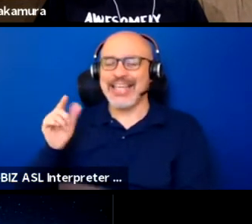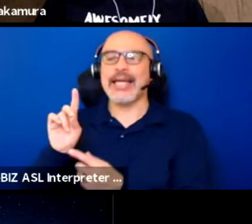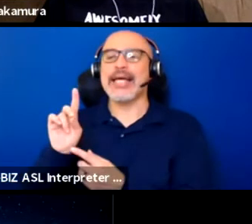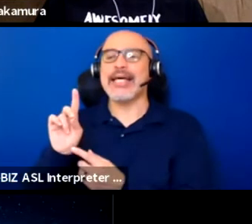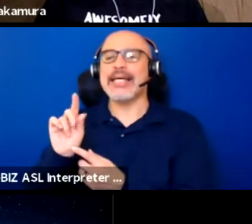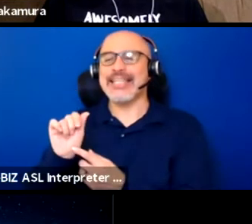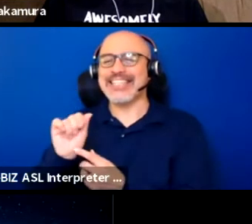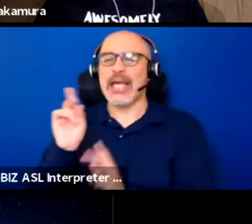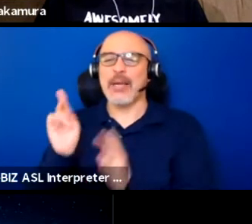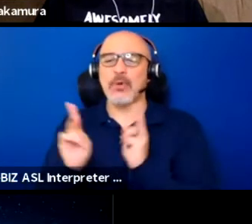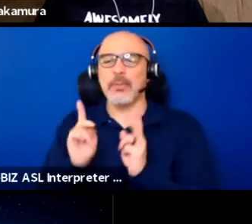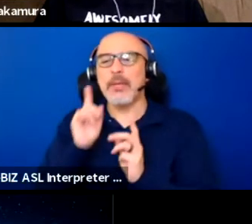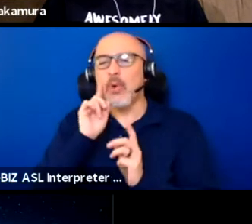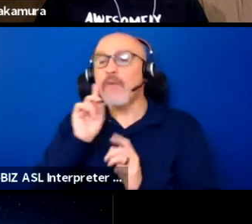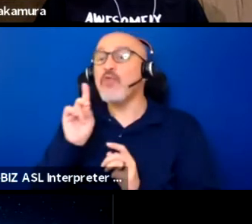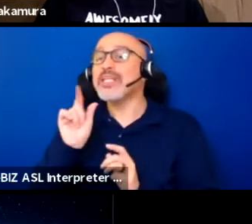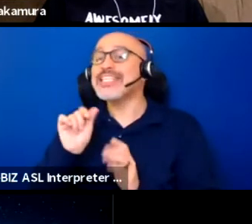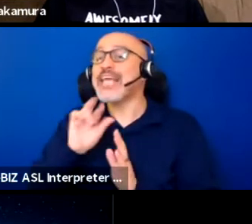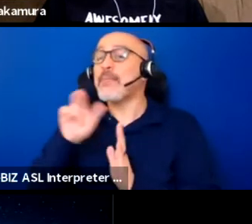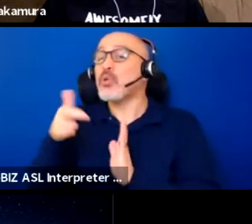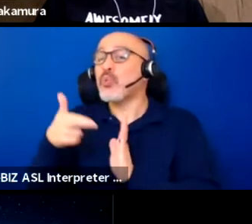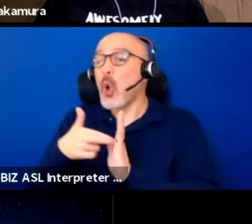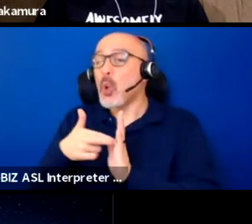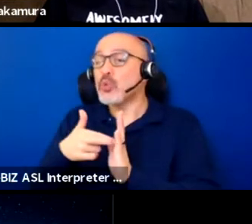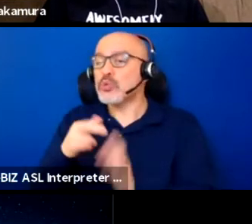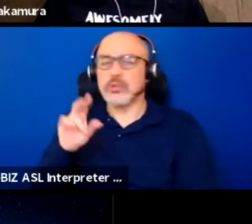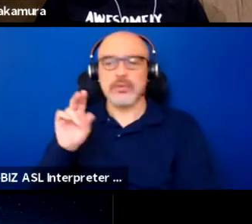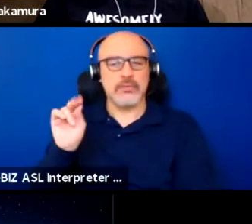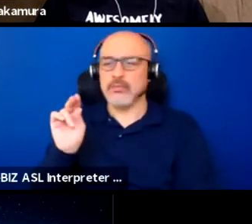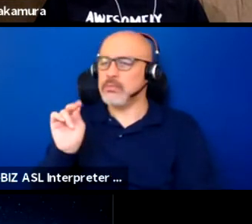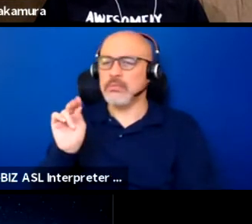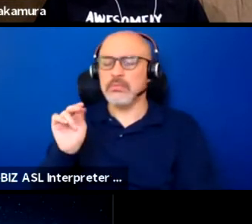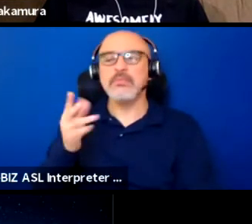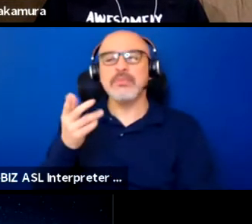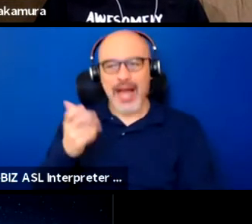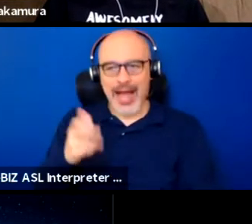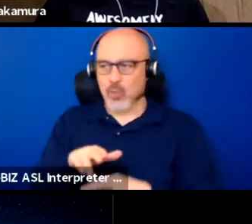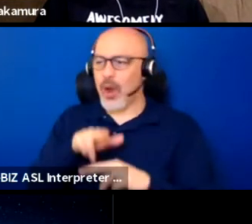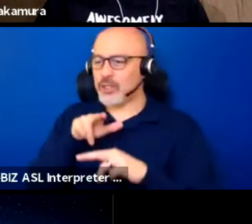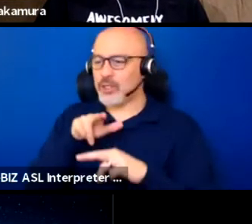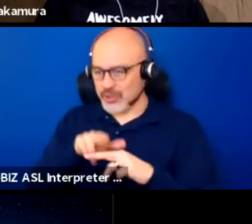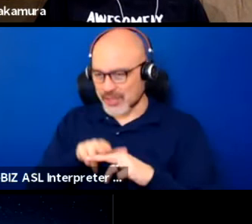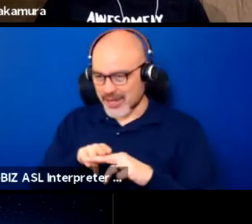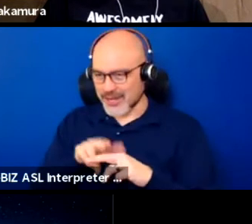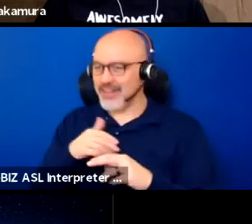I want to be able to sit down one day and have a script placed in front of me